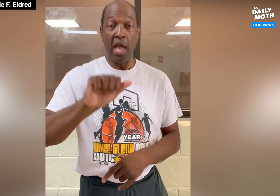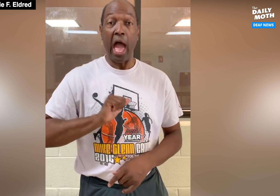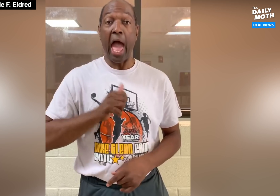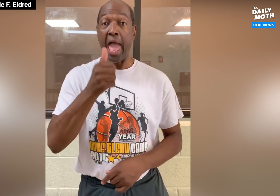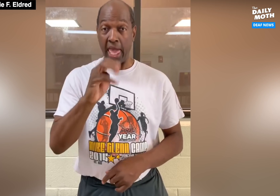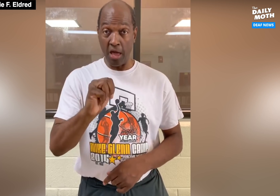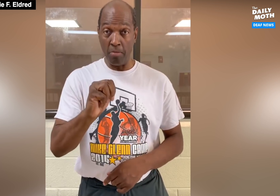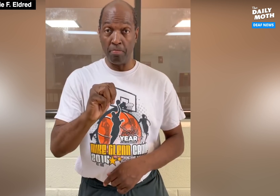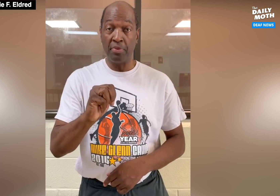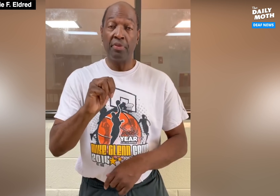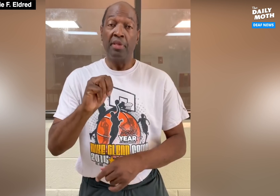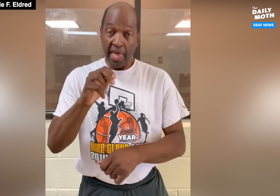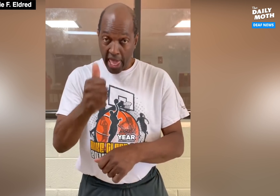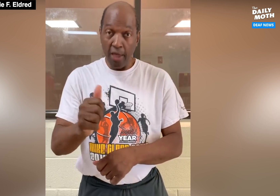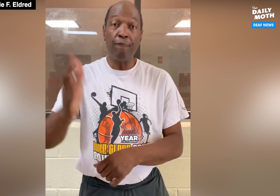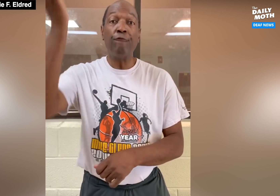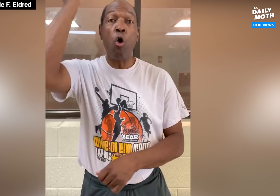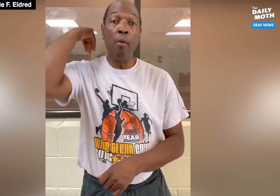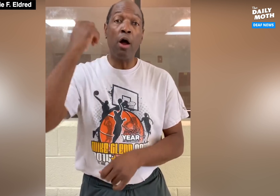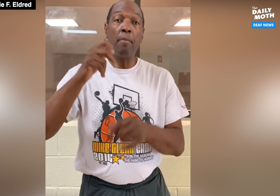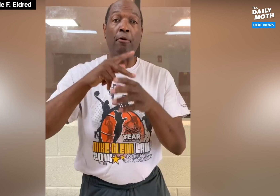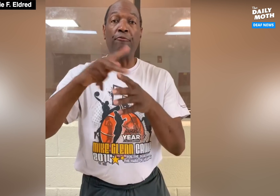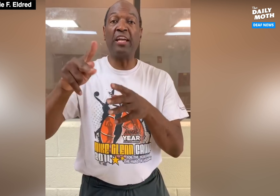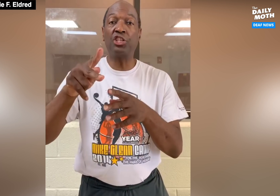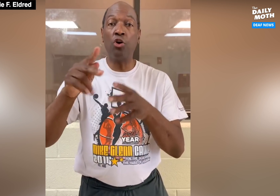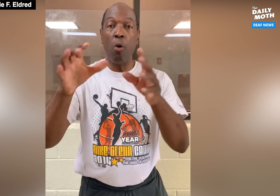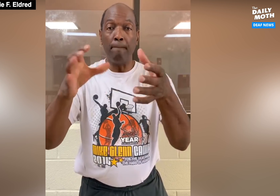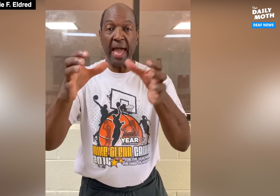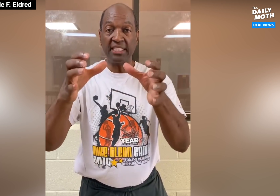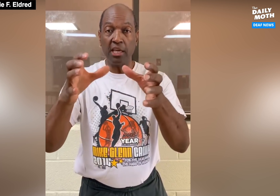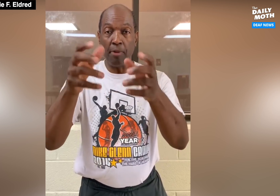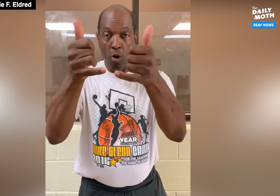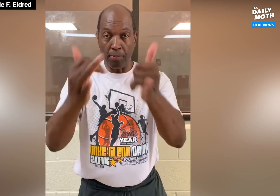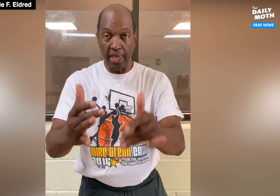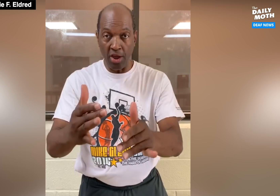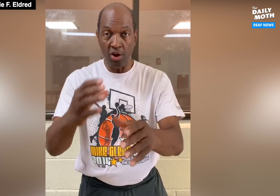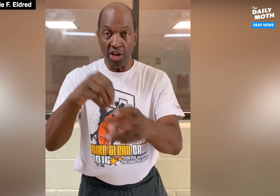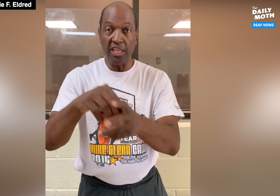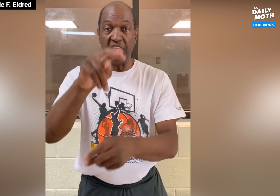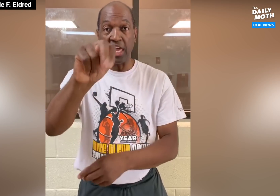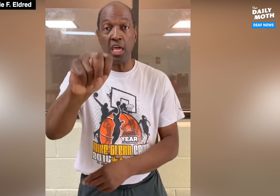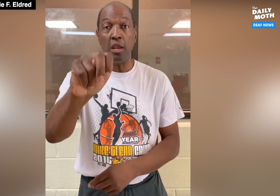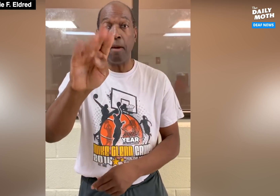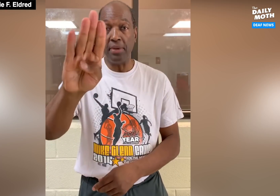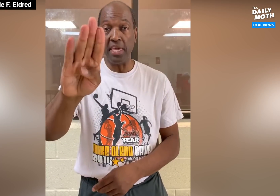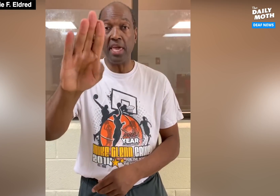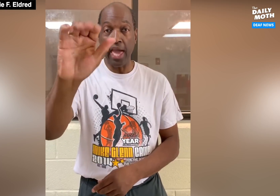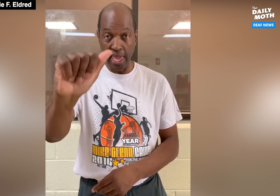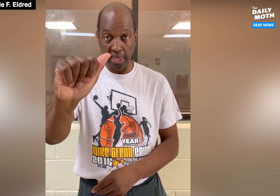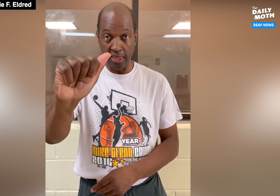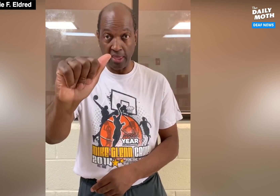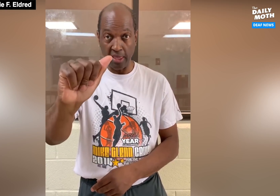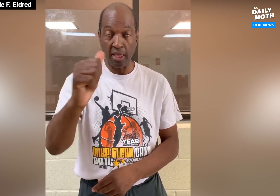I am a former professional basketball player in the NBA.